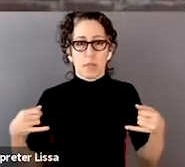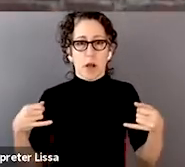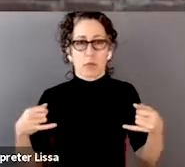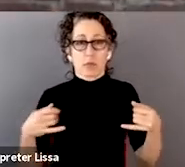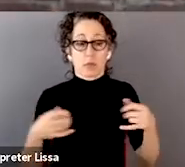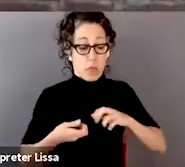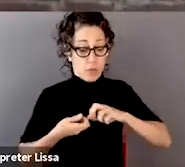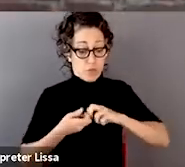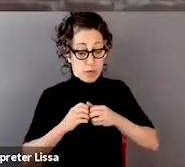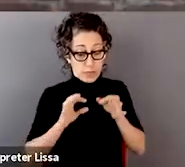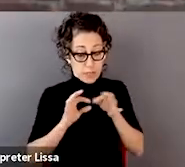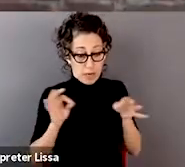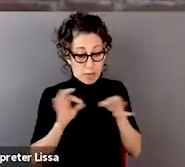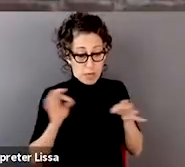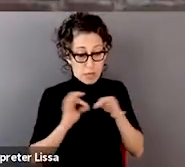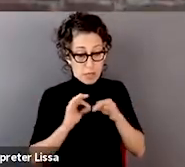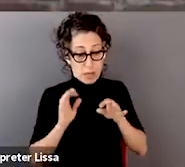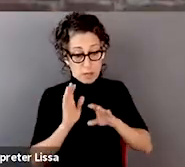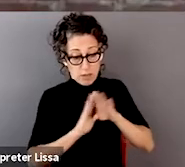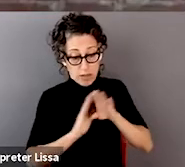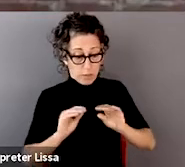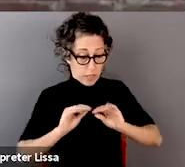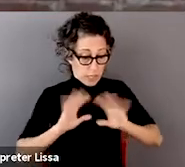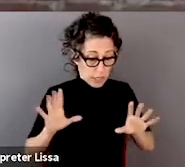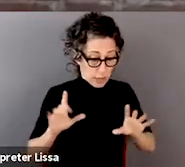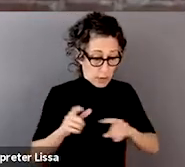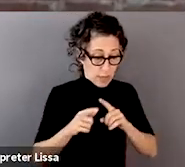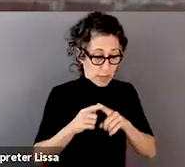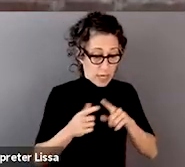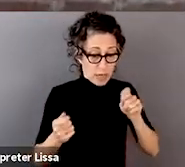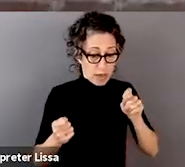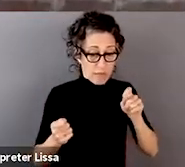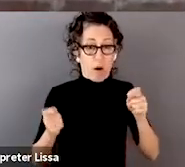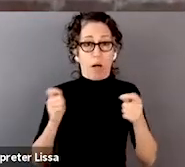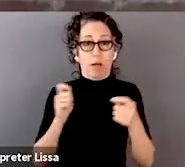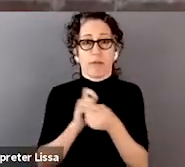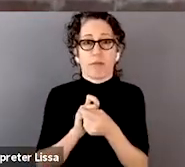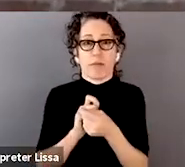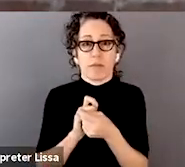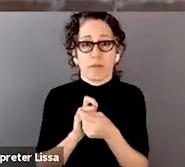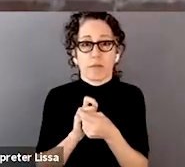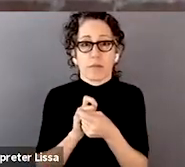to continue to evolve, what does the problem statement need to be in order for it to be most effective?